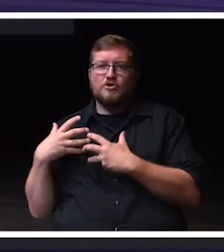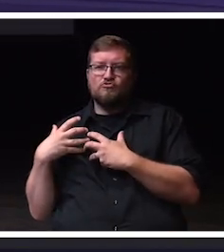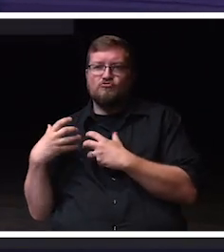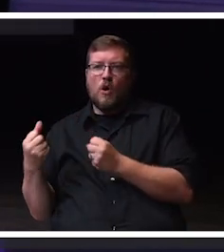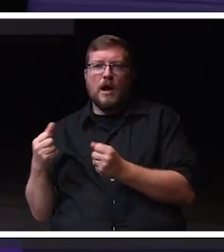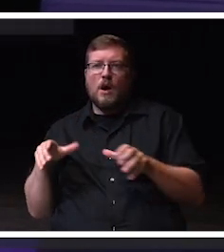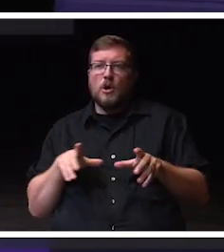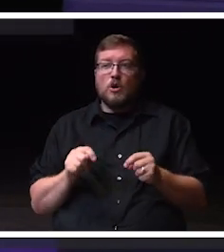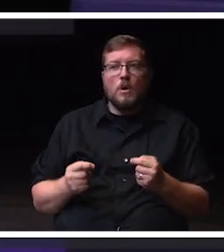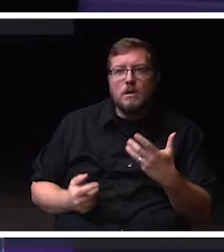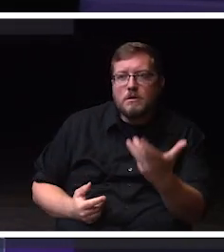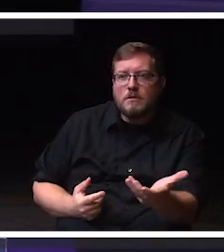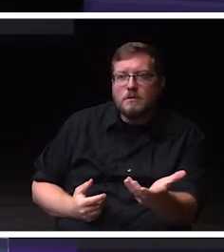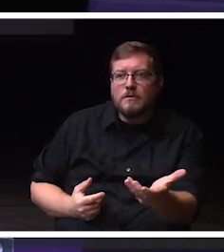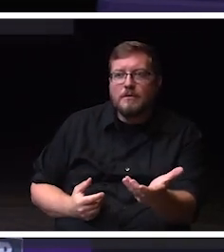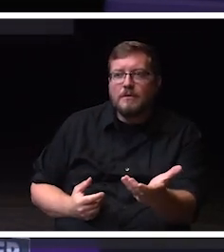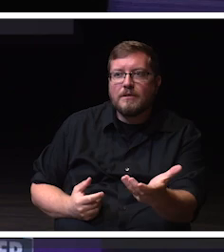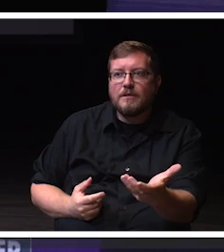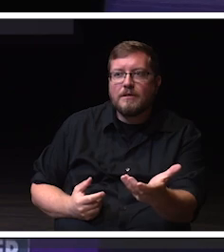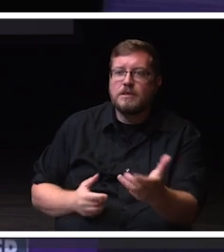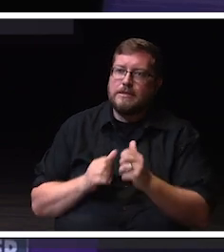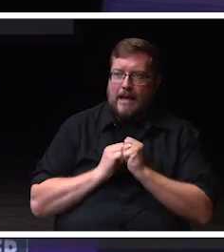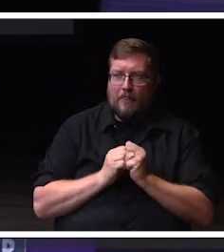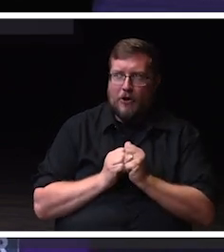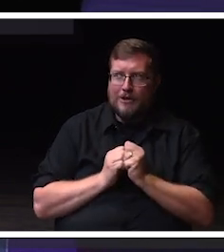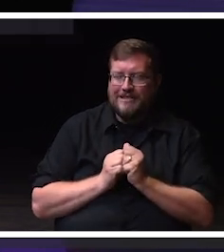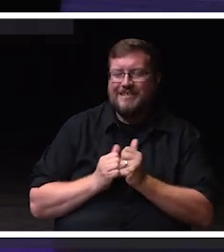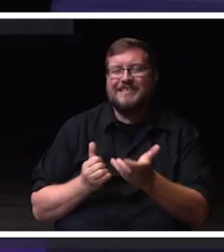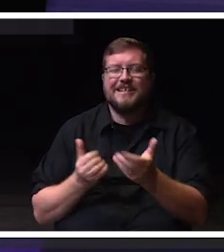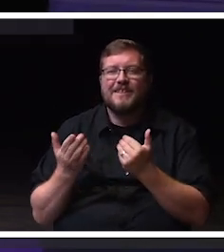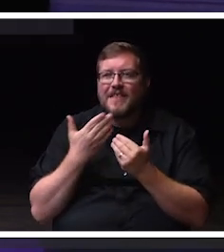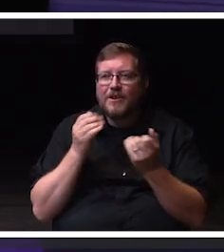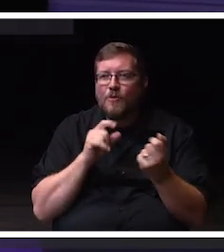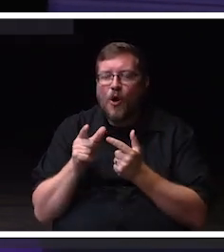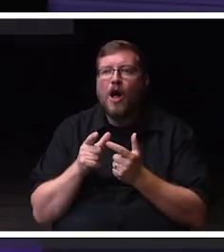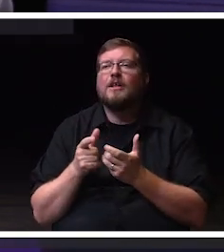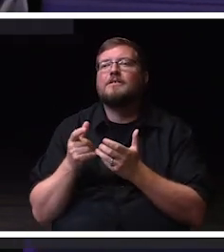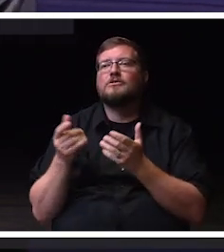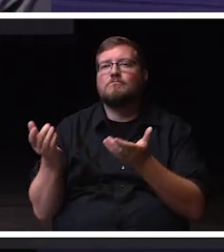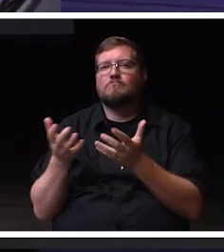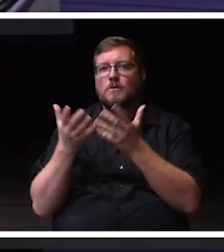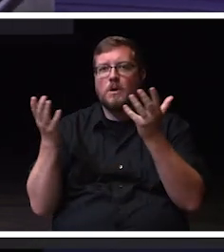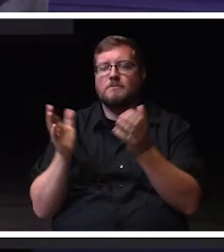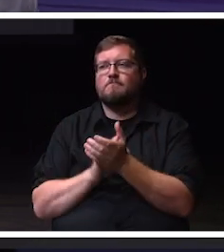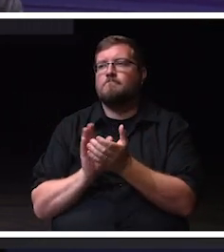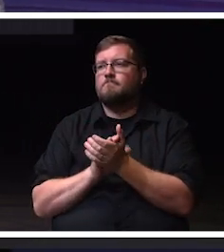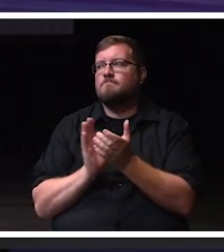We do it together. Thank you all very much. Go, Warhawks!